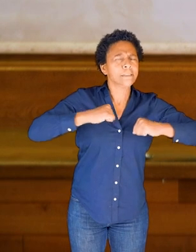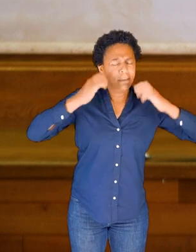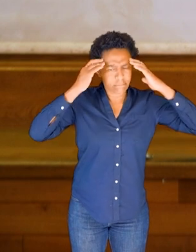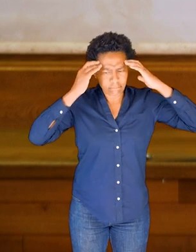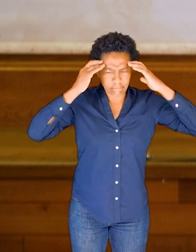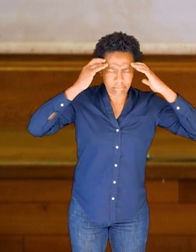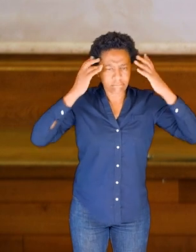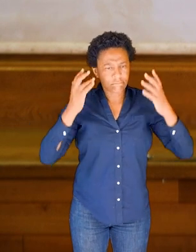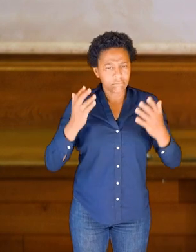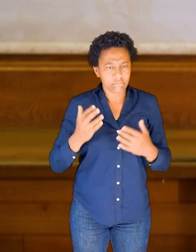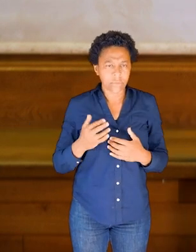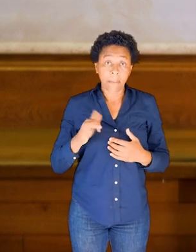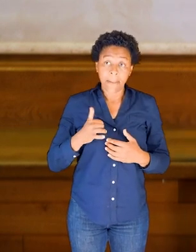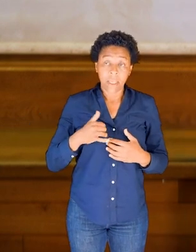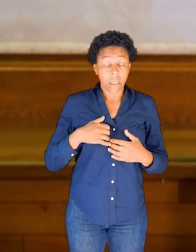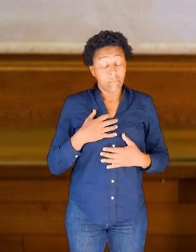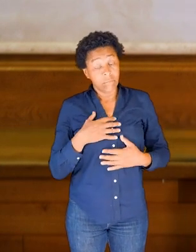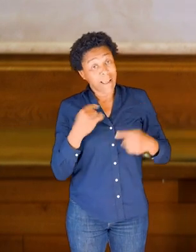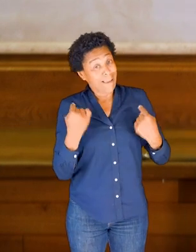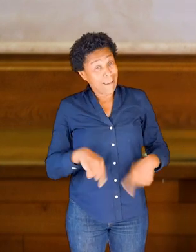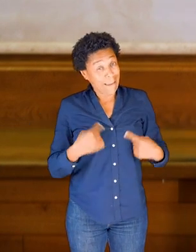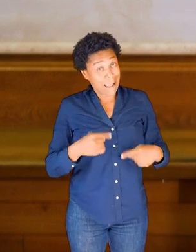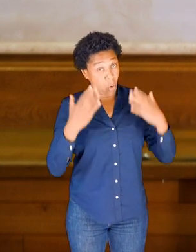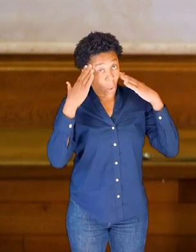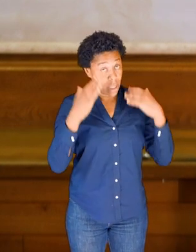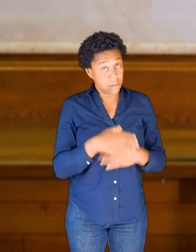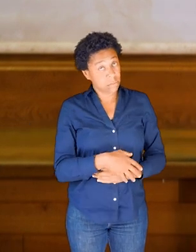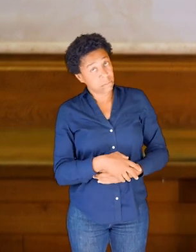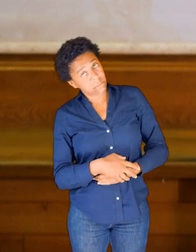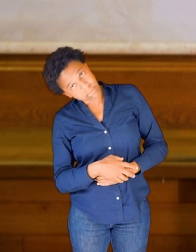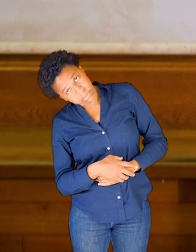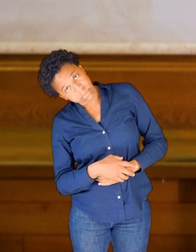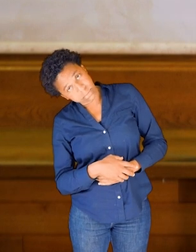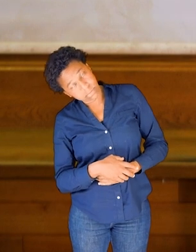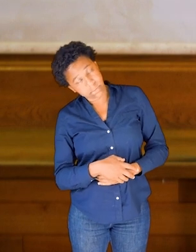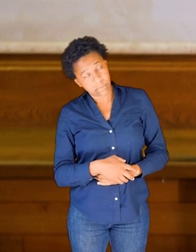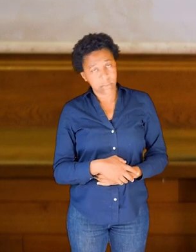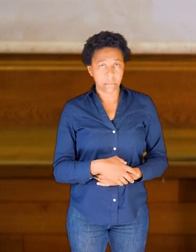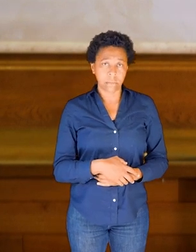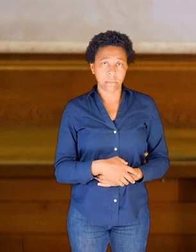Perhaps you might let your head move from side to side